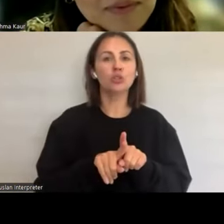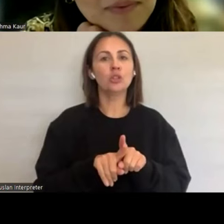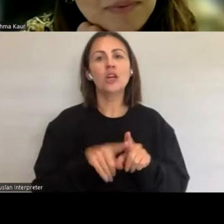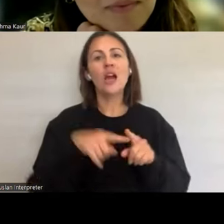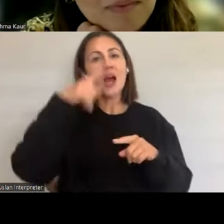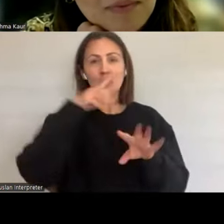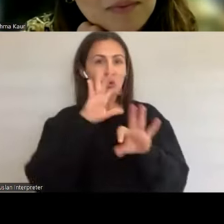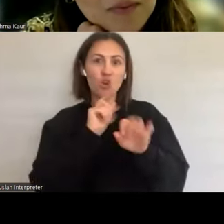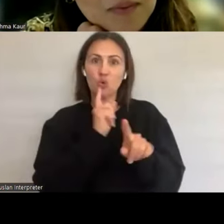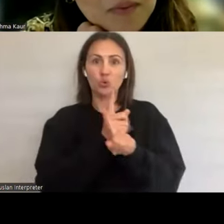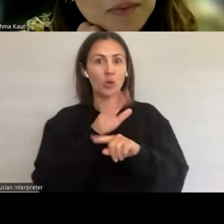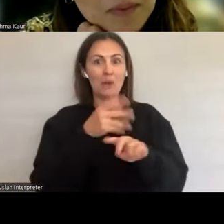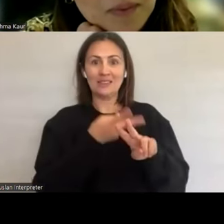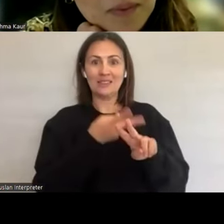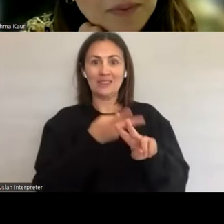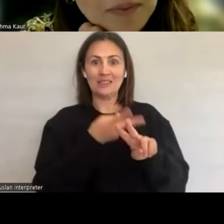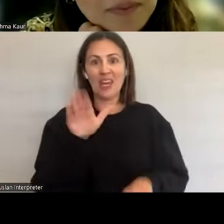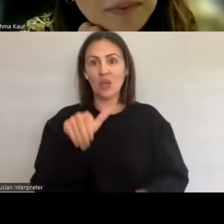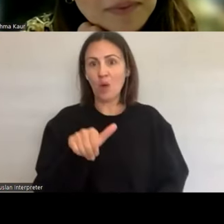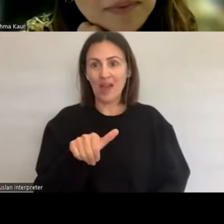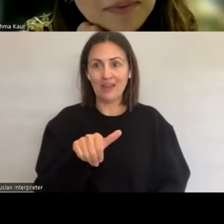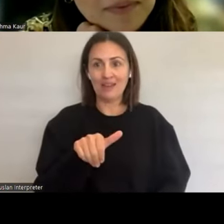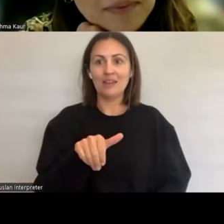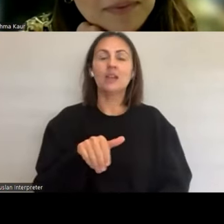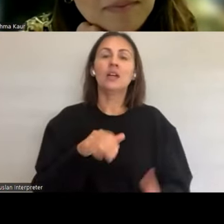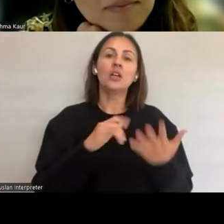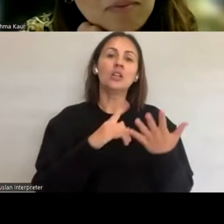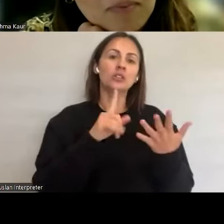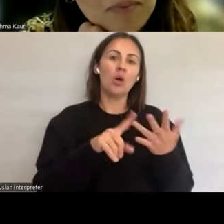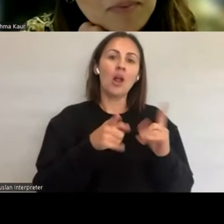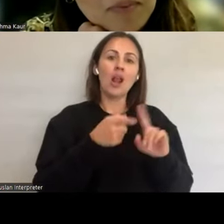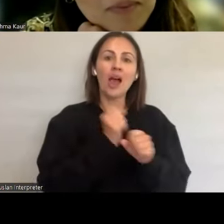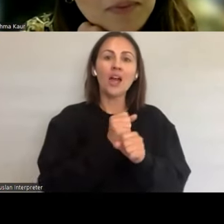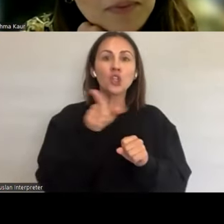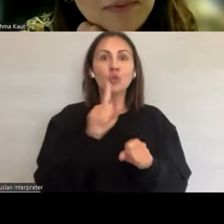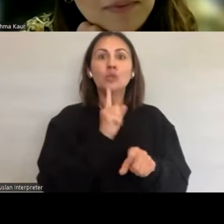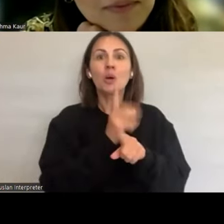other pleasure gaps to be closed as well like You spoke about older people and their sexuality.